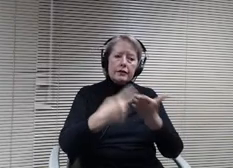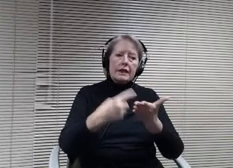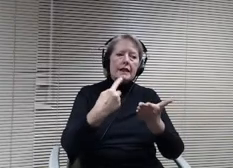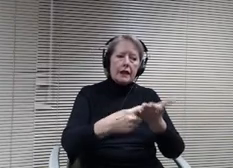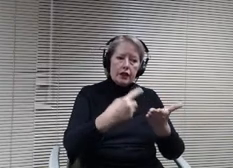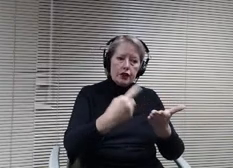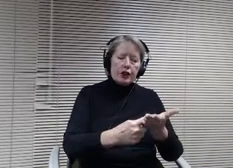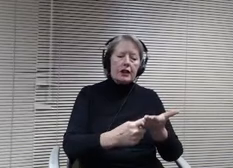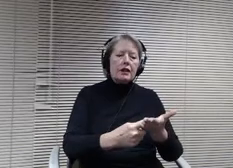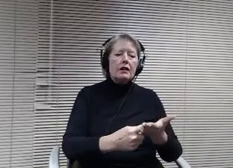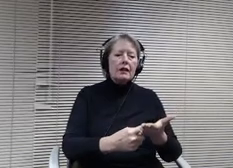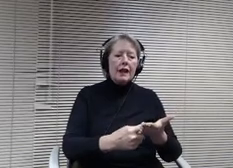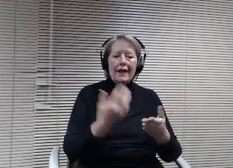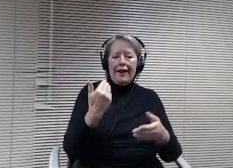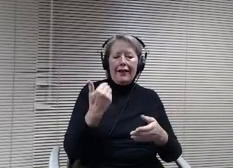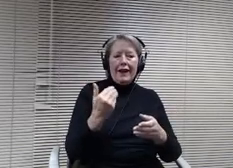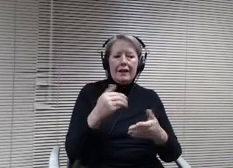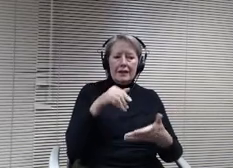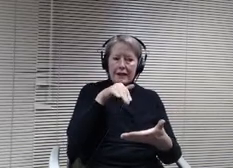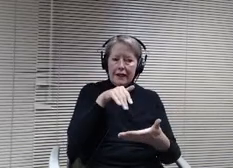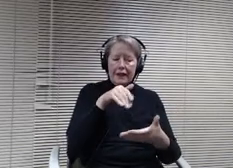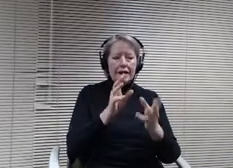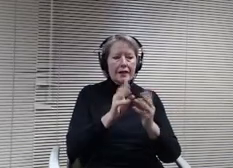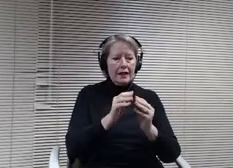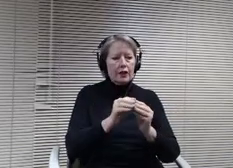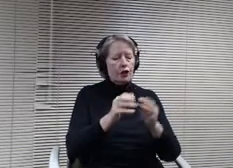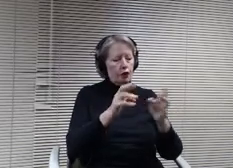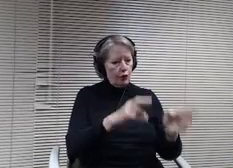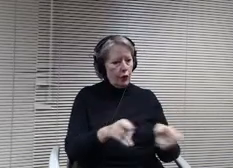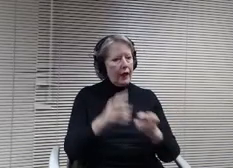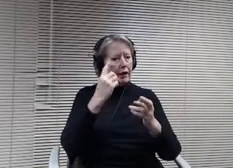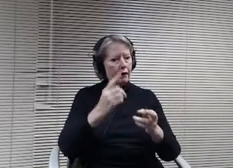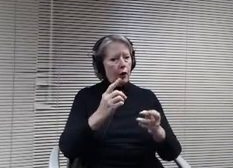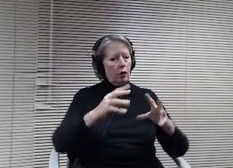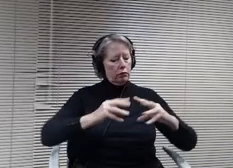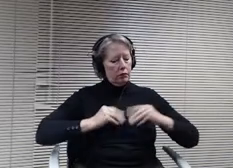ready for adoption. So it's a fifth reading and adoption. I